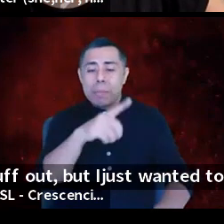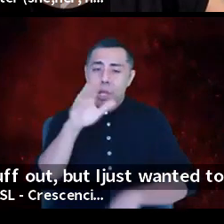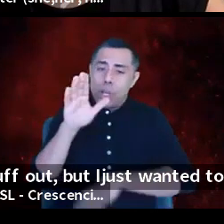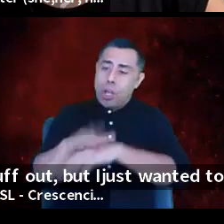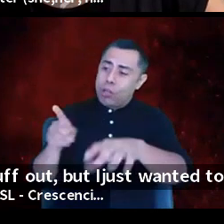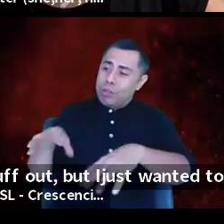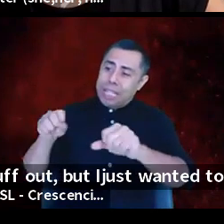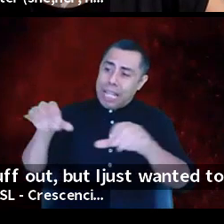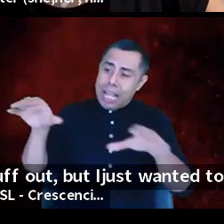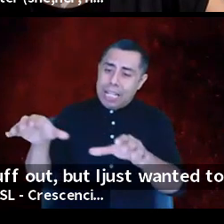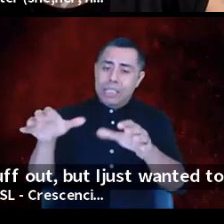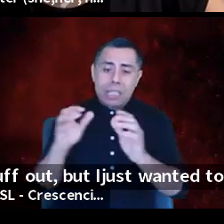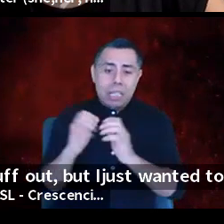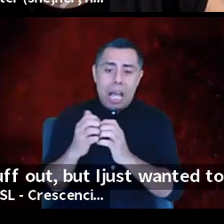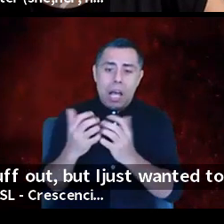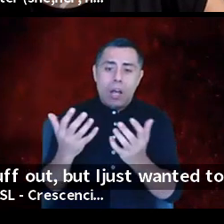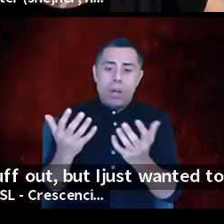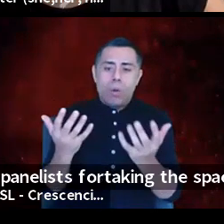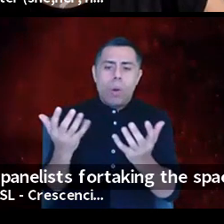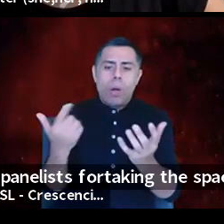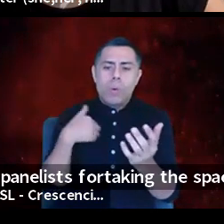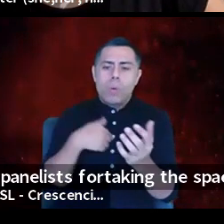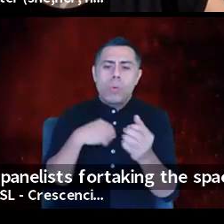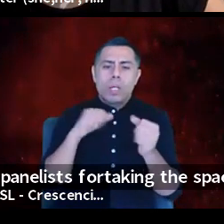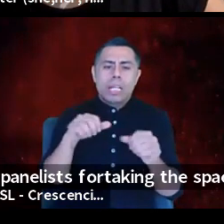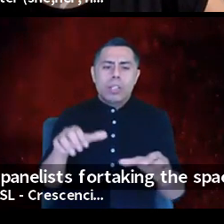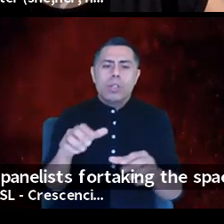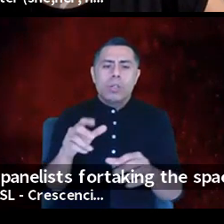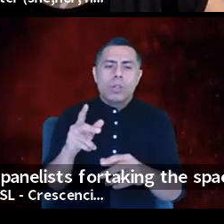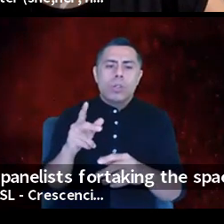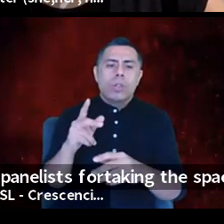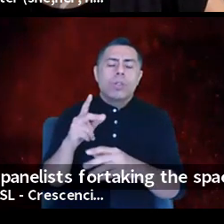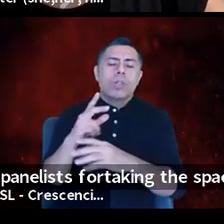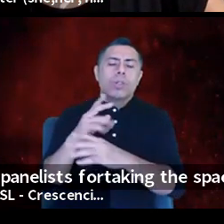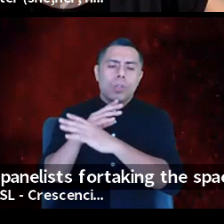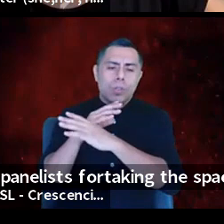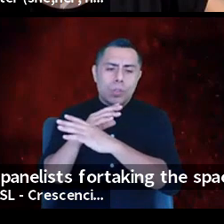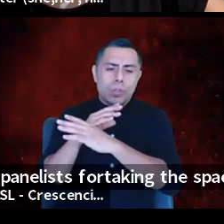of how we may keep those non-BIPOC people accountable,